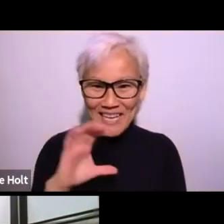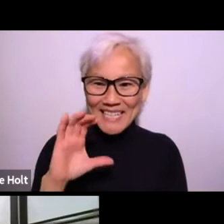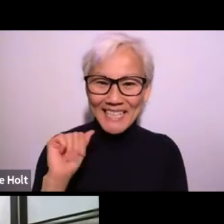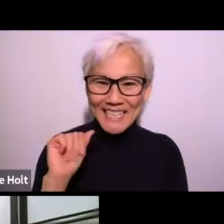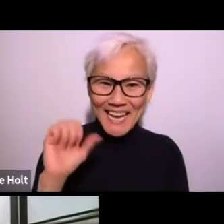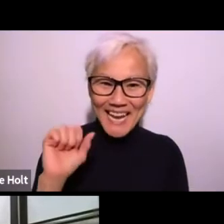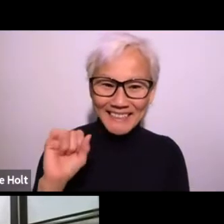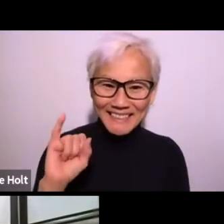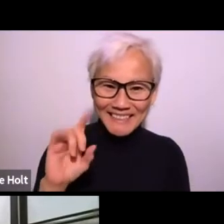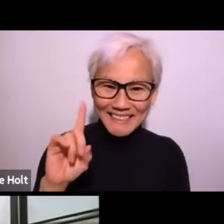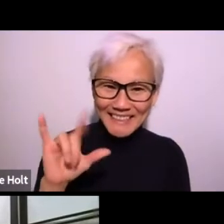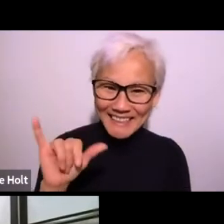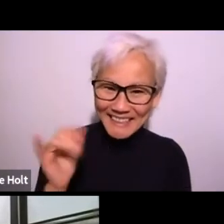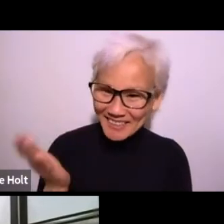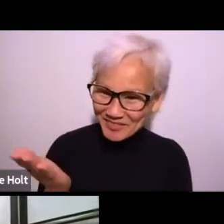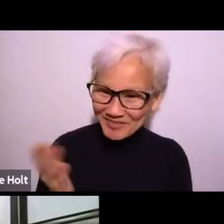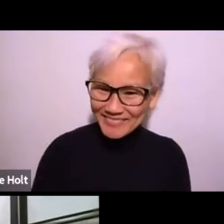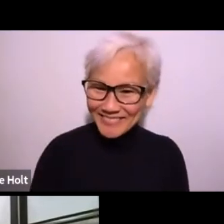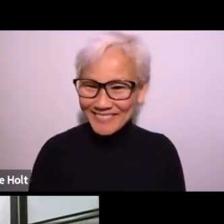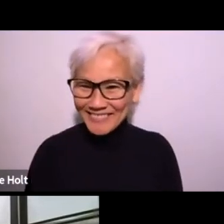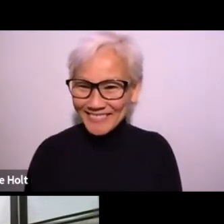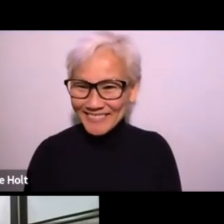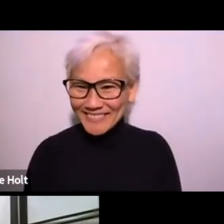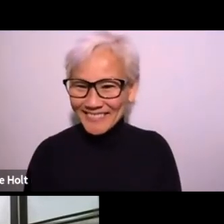Perfect. Cassidy?